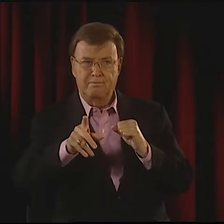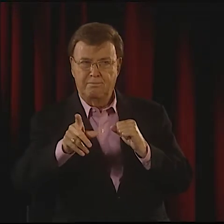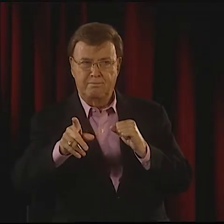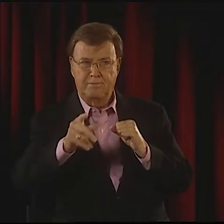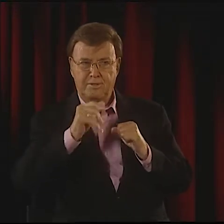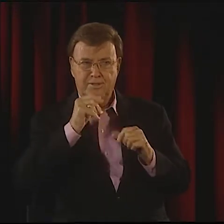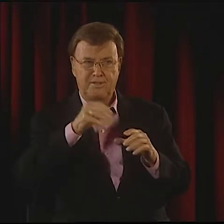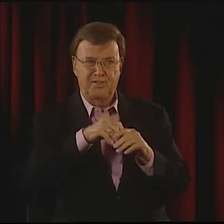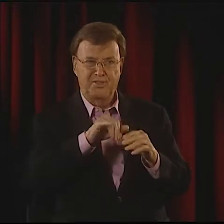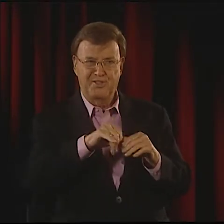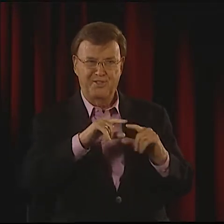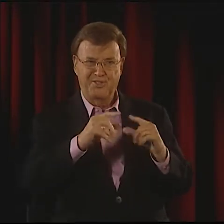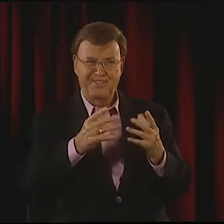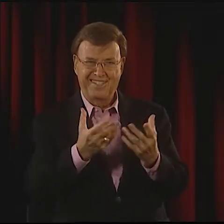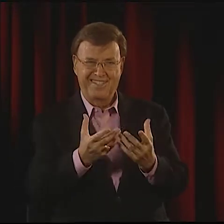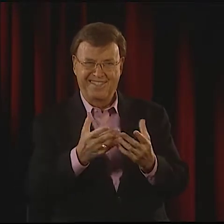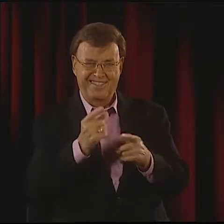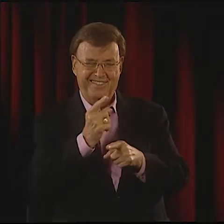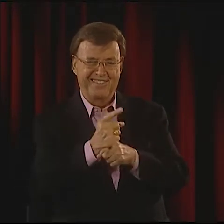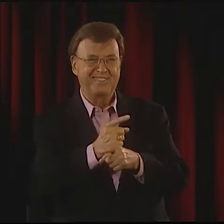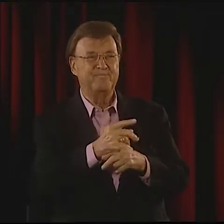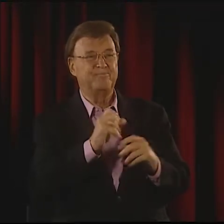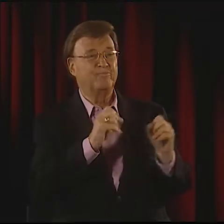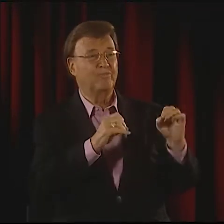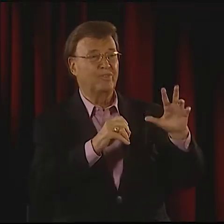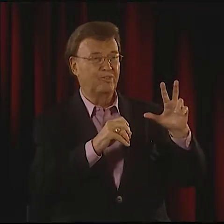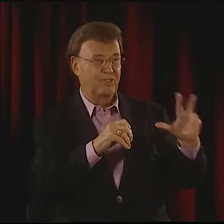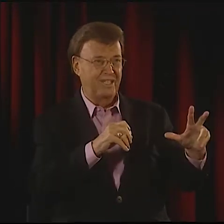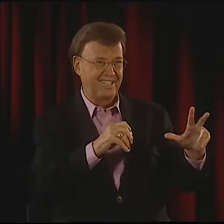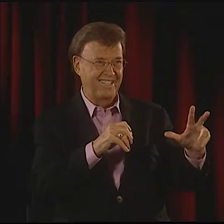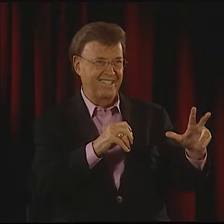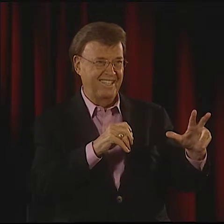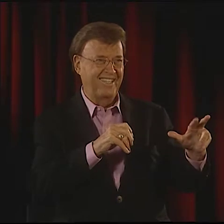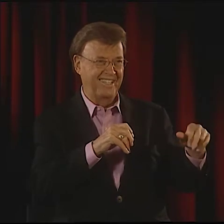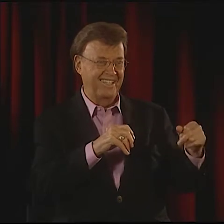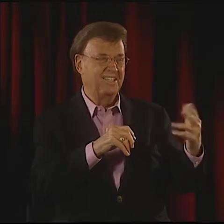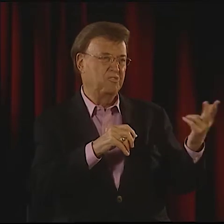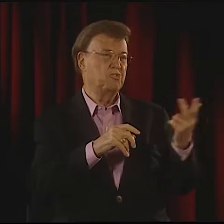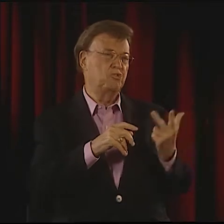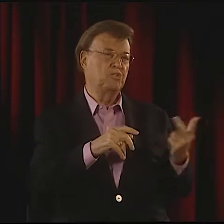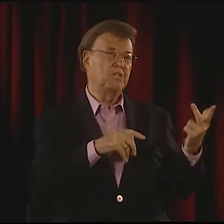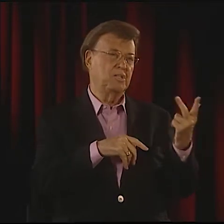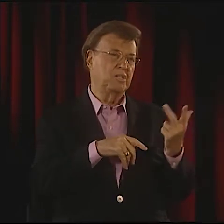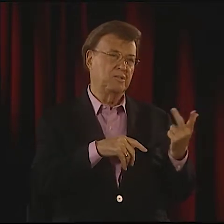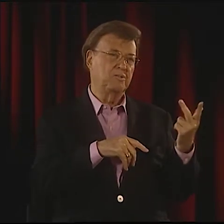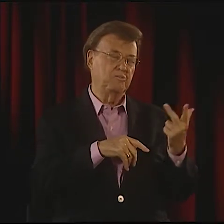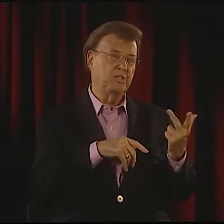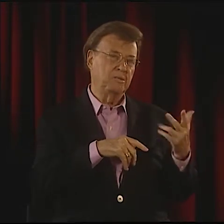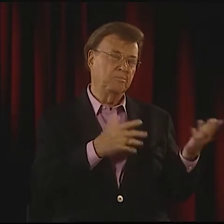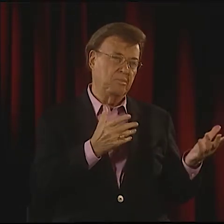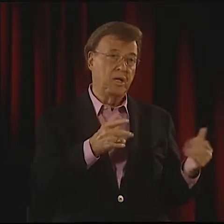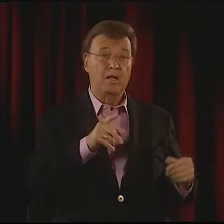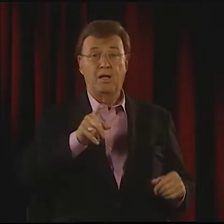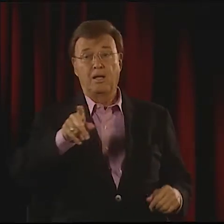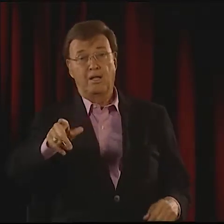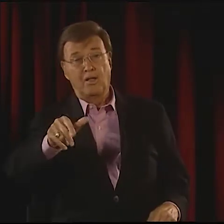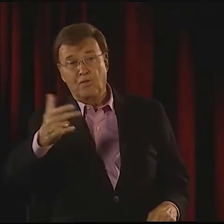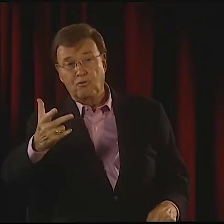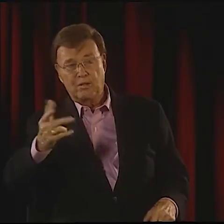I MEAN ASL POETRY, NOT-- PANERA DIDN'T DO THAT. HE WASN'T INVOLVED IN THAT GROUP.